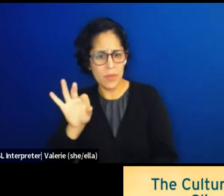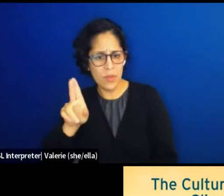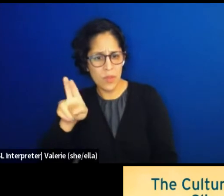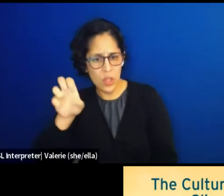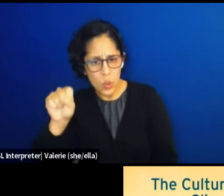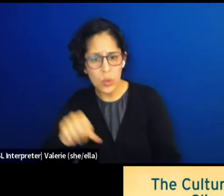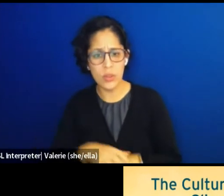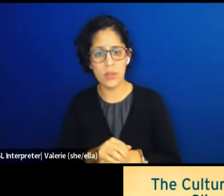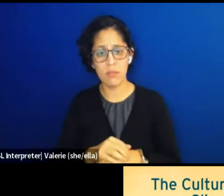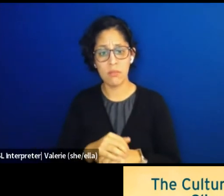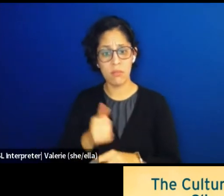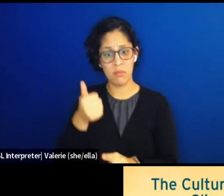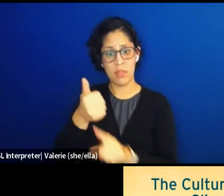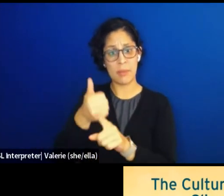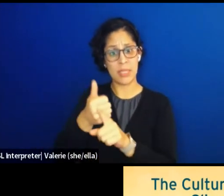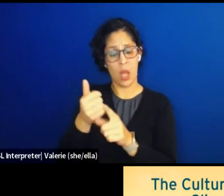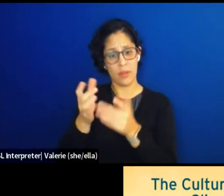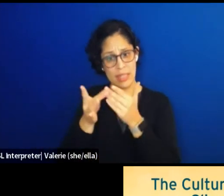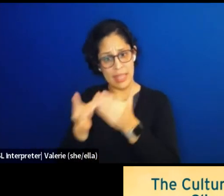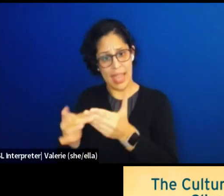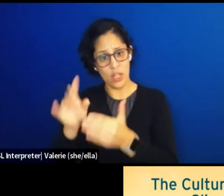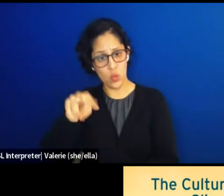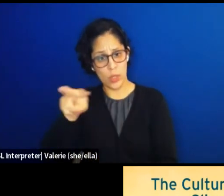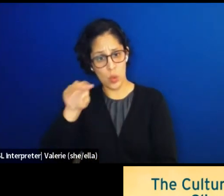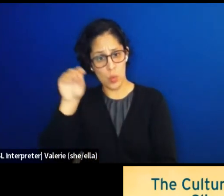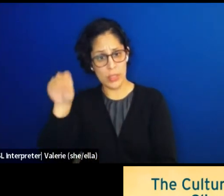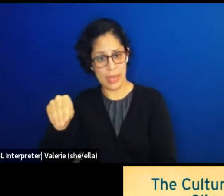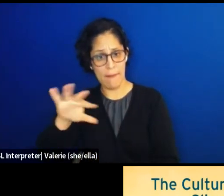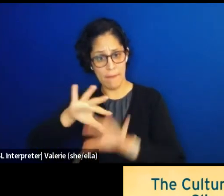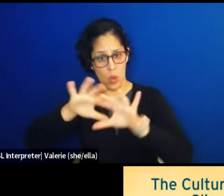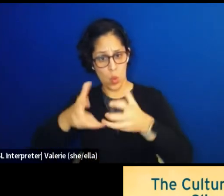yet that holds 80% of the Earth's biodiversity.